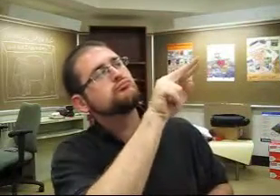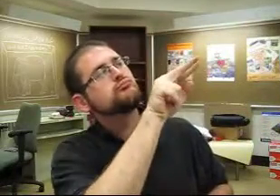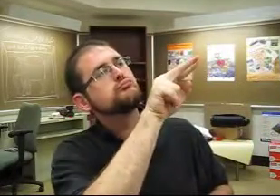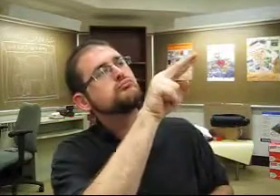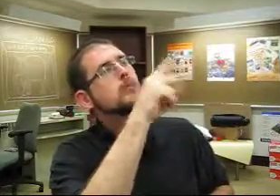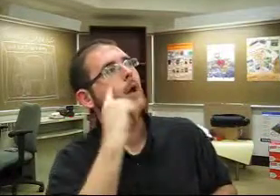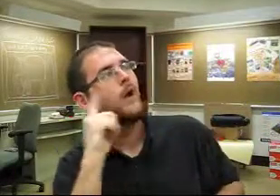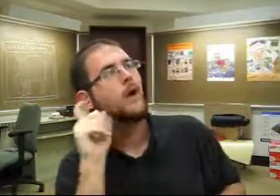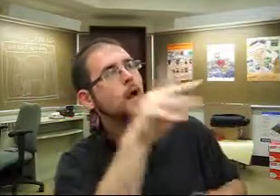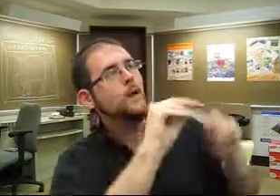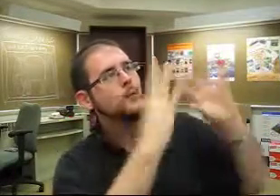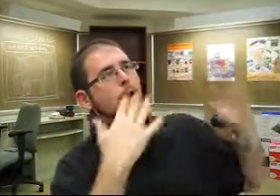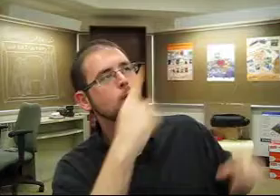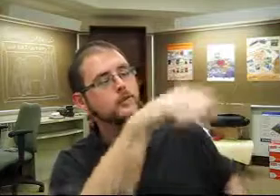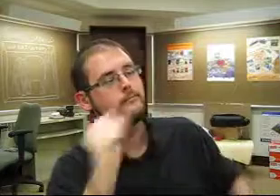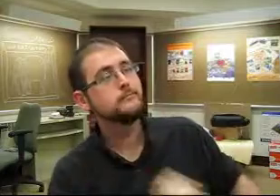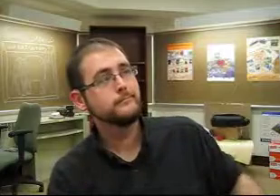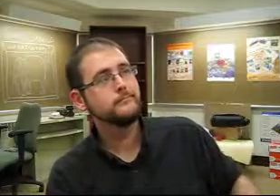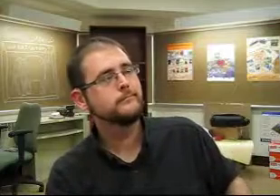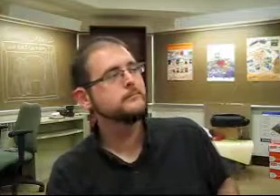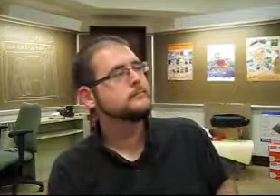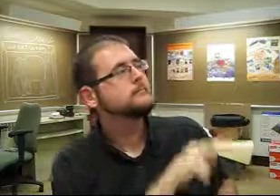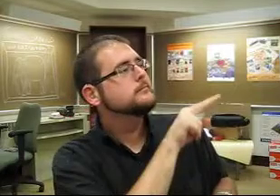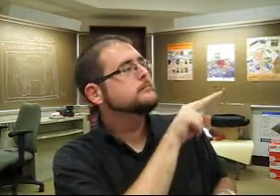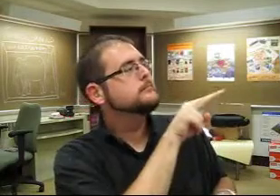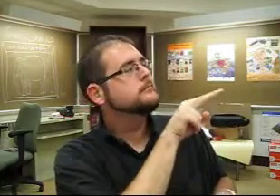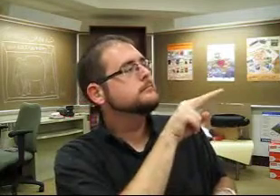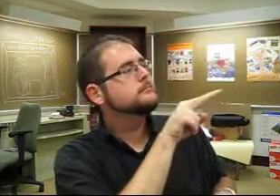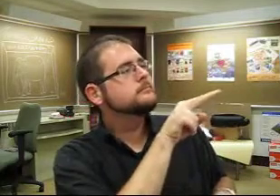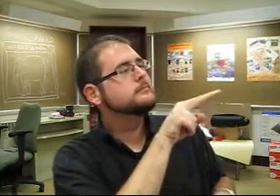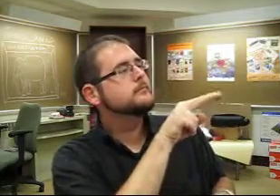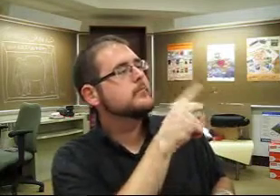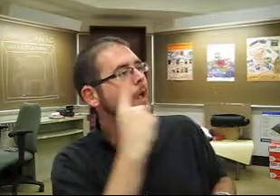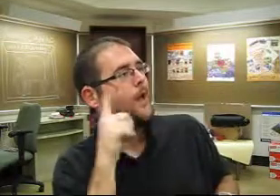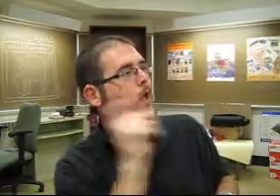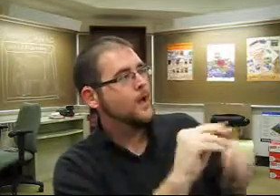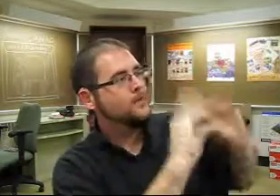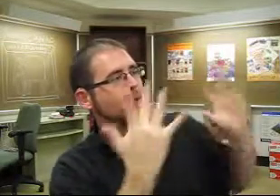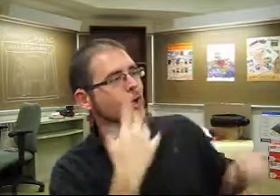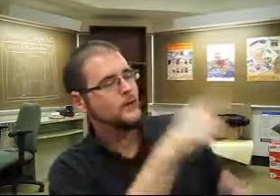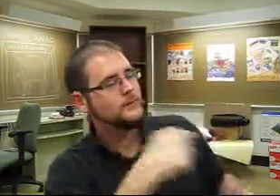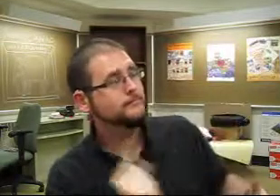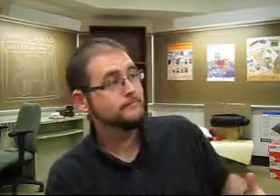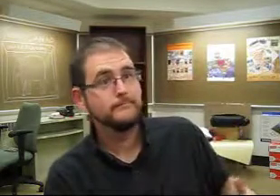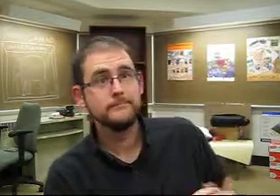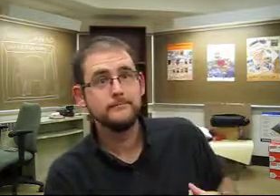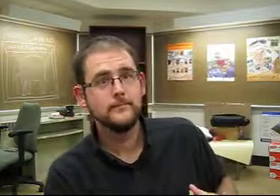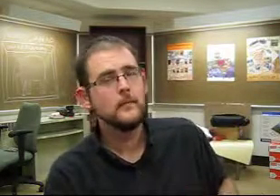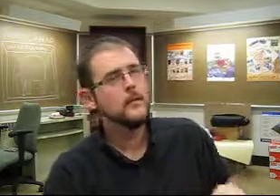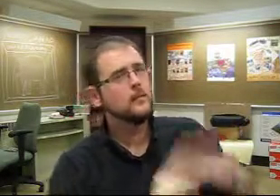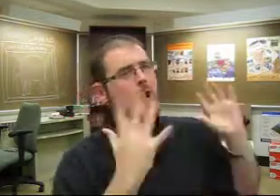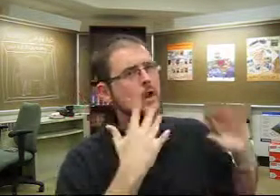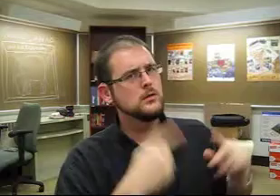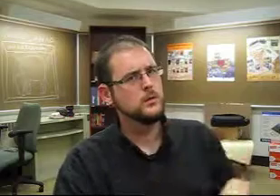Some bright-colored books grabbed my eye, so I grabbed them.